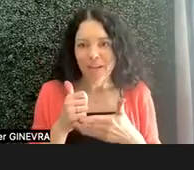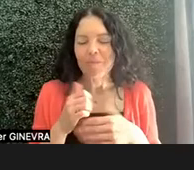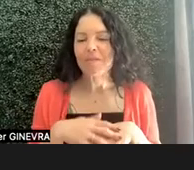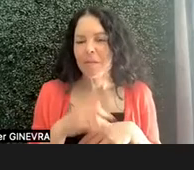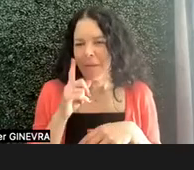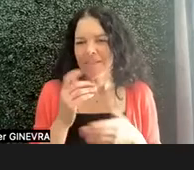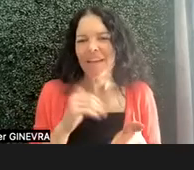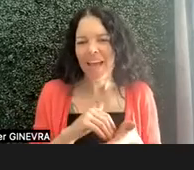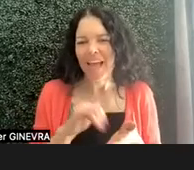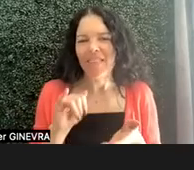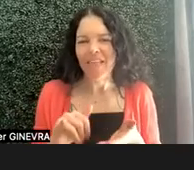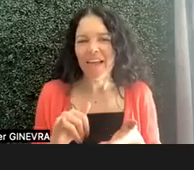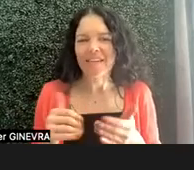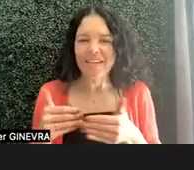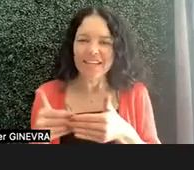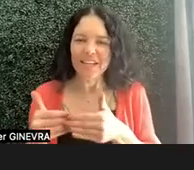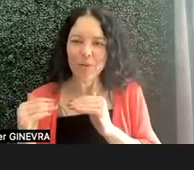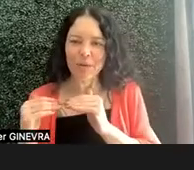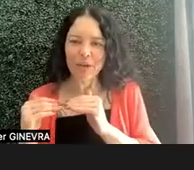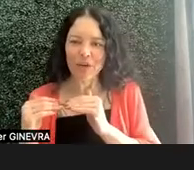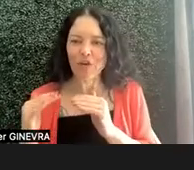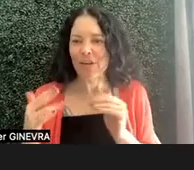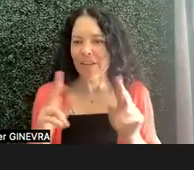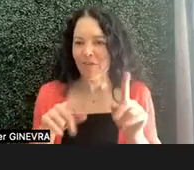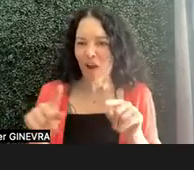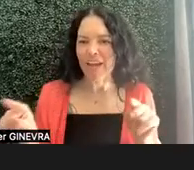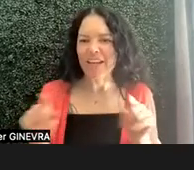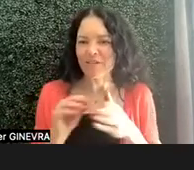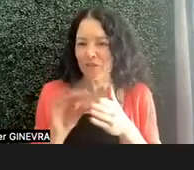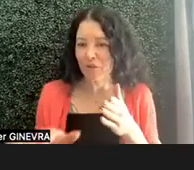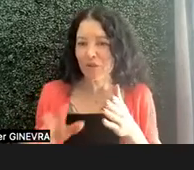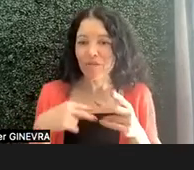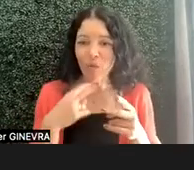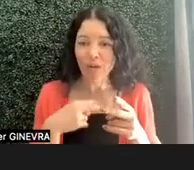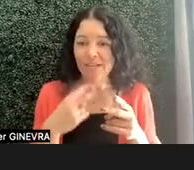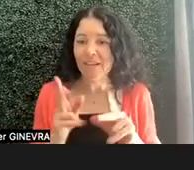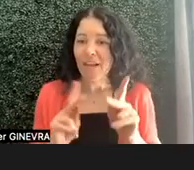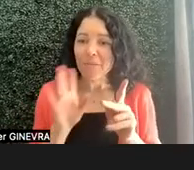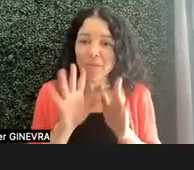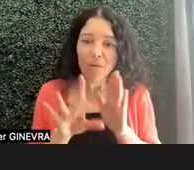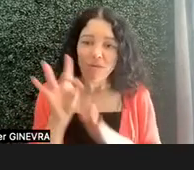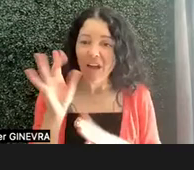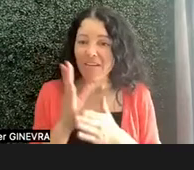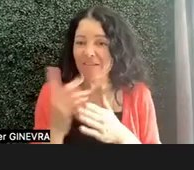that near peer in a variety of student voices. People will find someone who looks like them